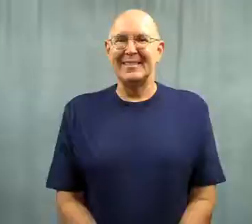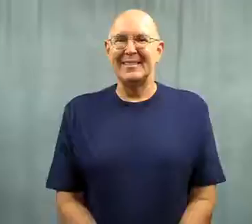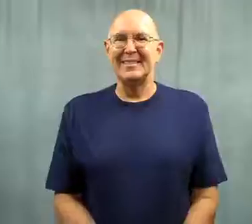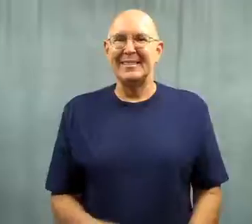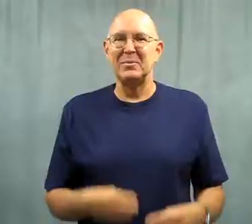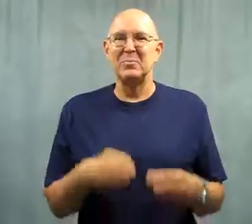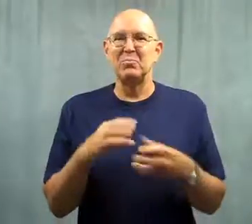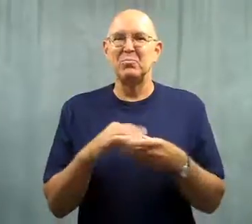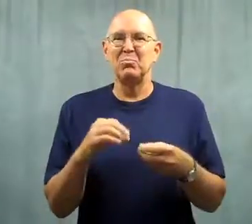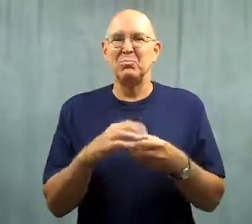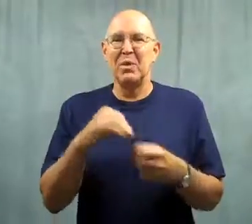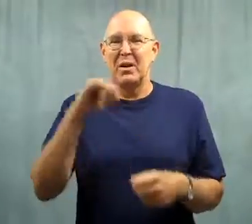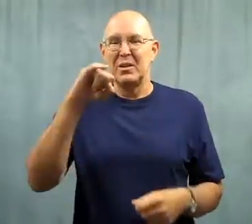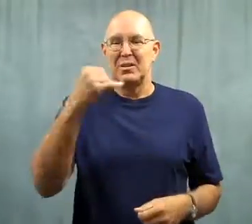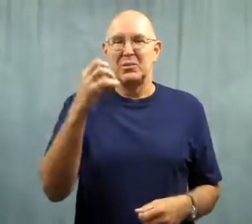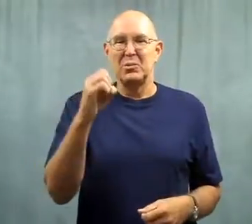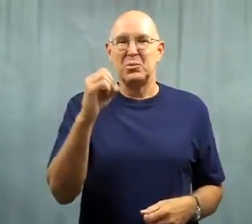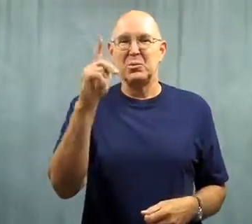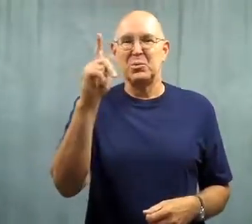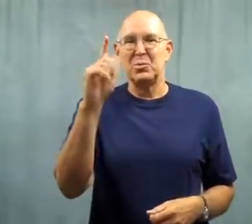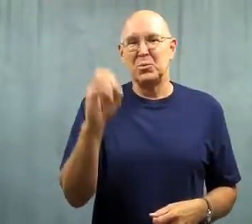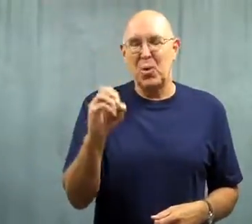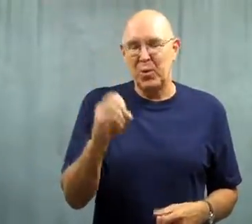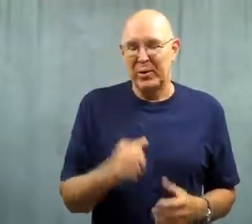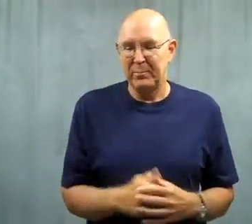Here's a joke.